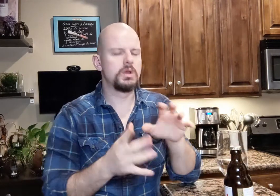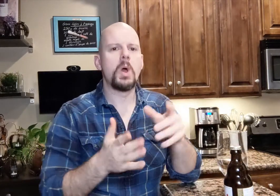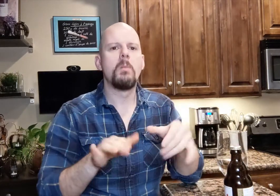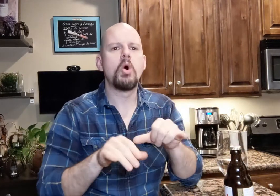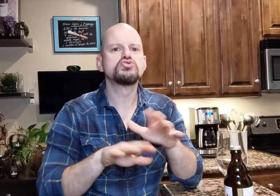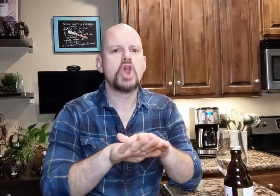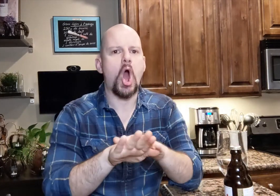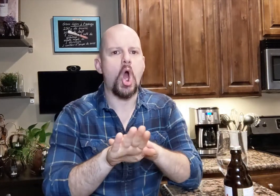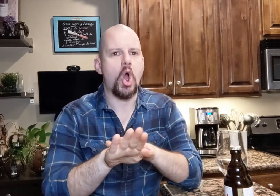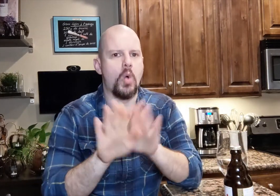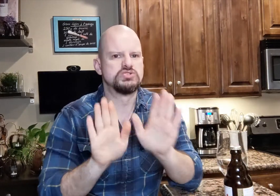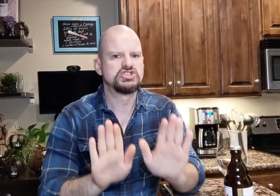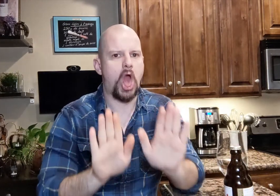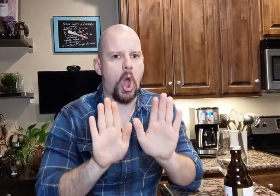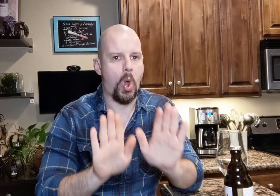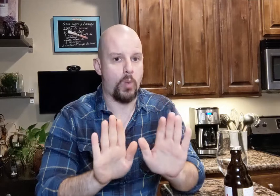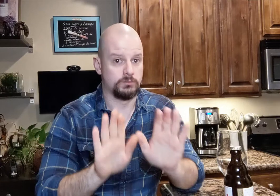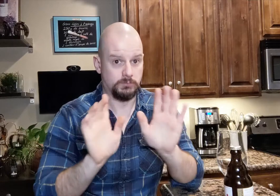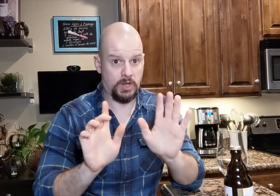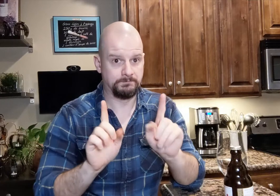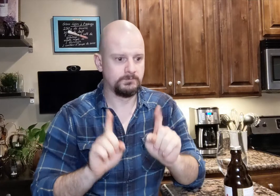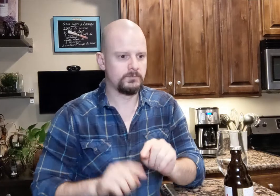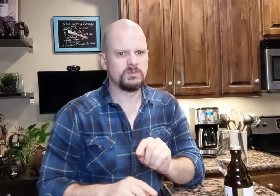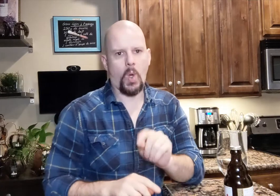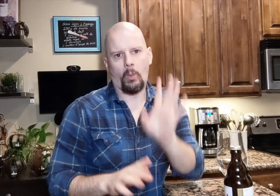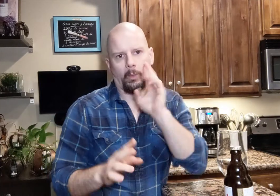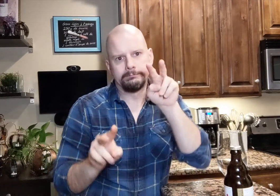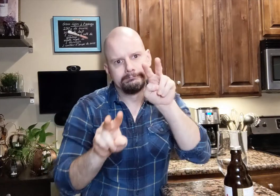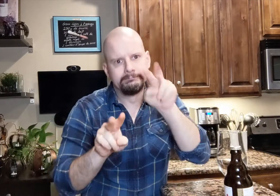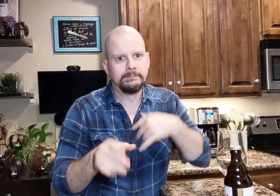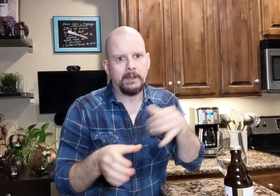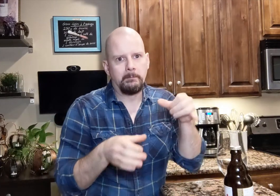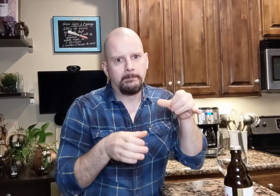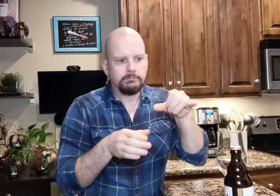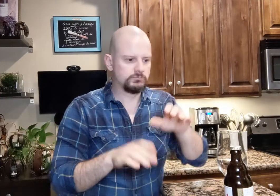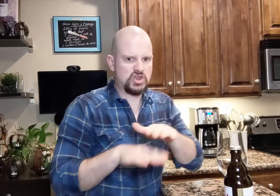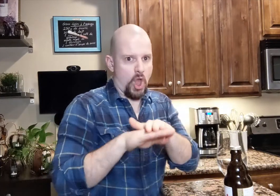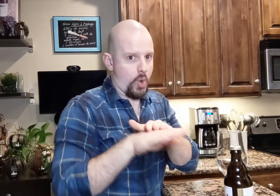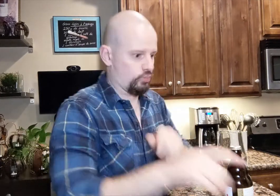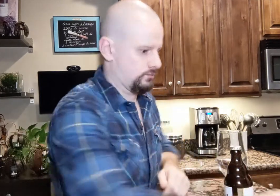Pour very slowly. You will be watching me pouring slowly.